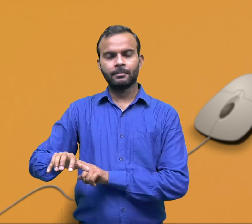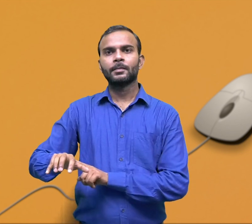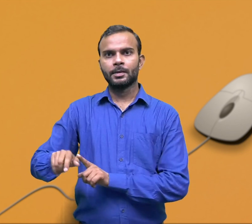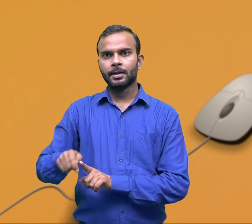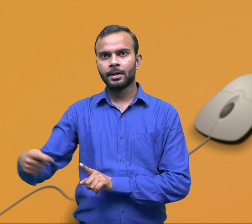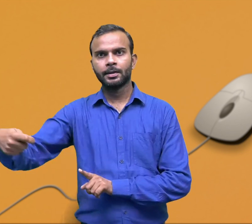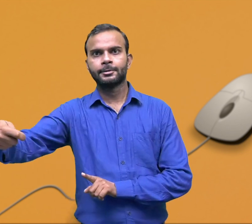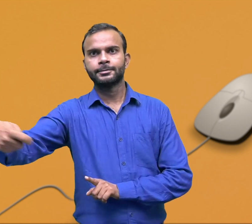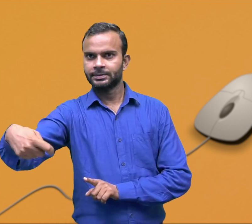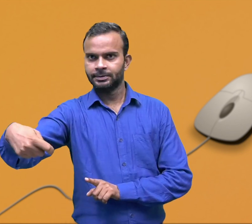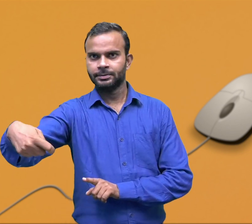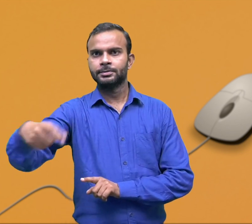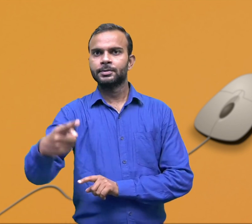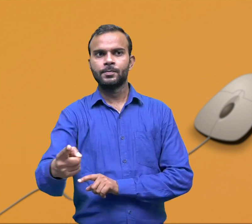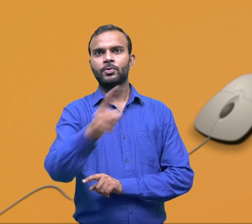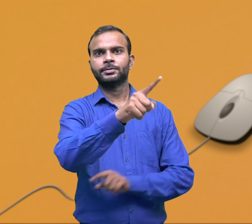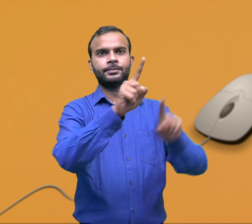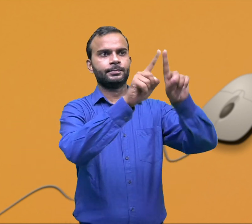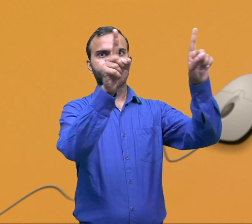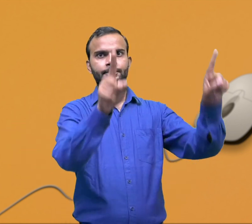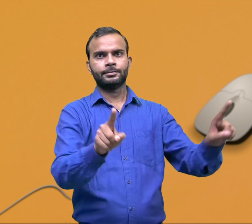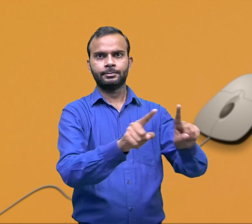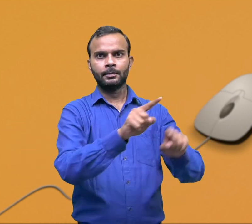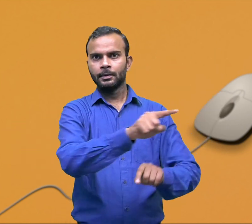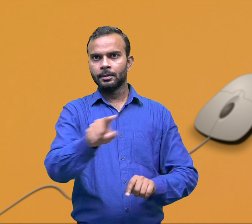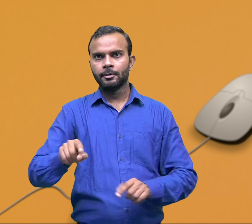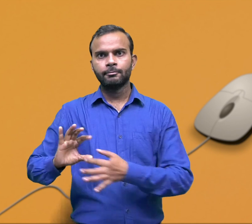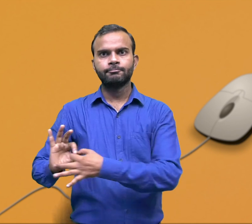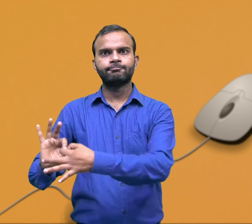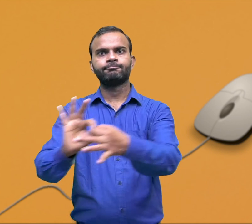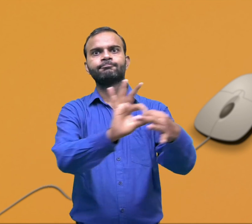Mouse and monitor are connected with the CPU.